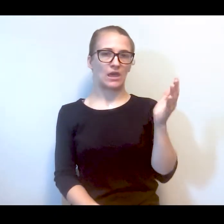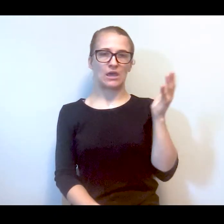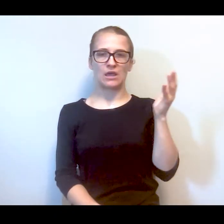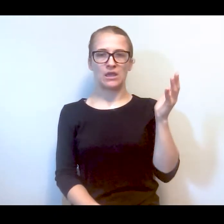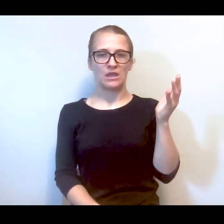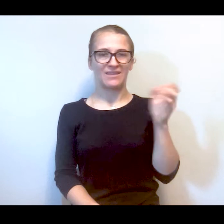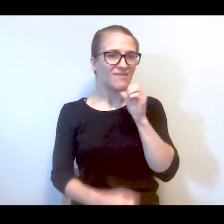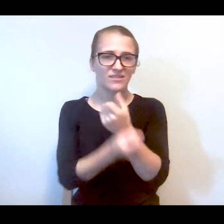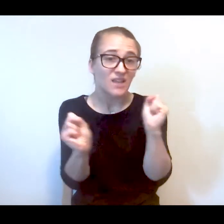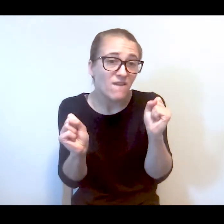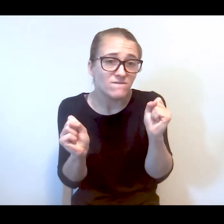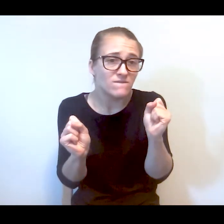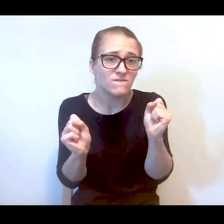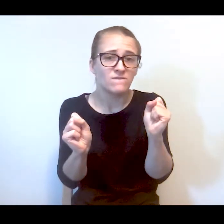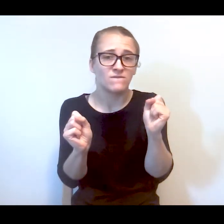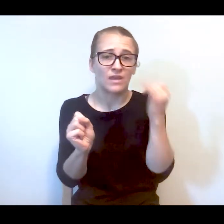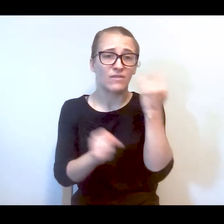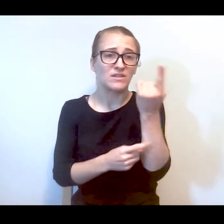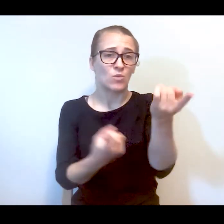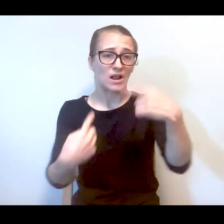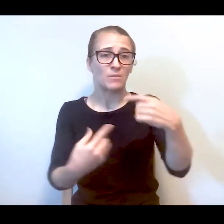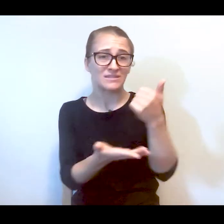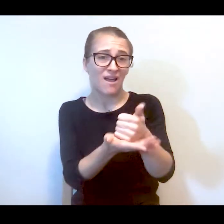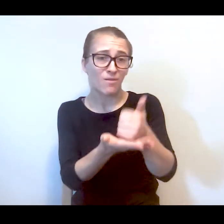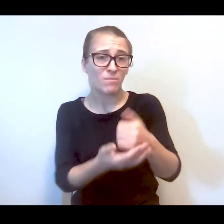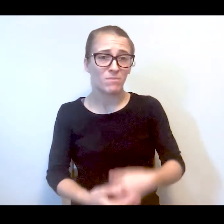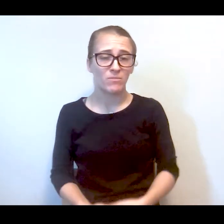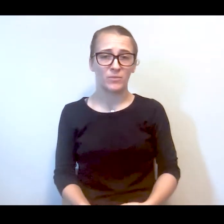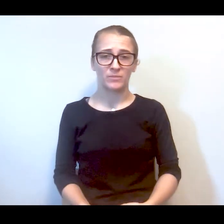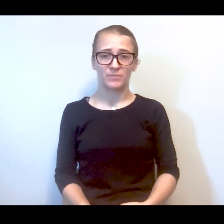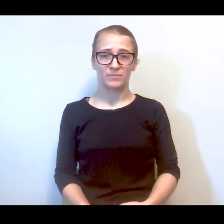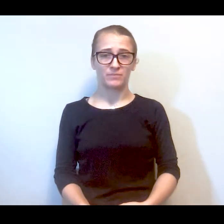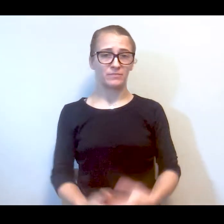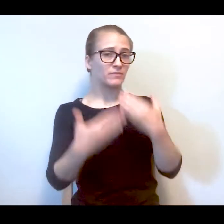not safe when someone comes to them.